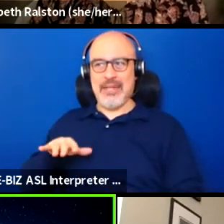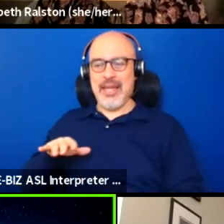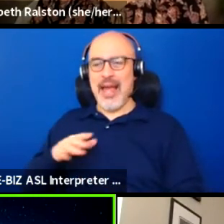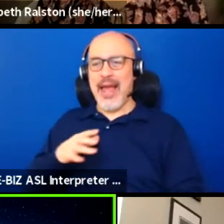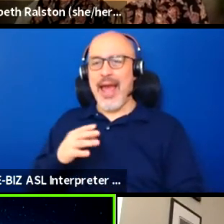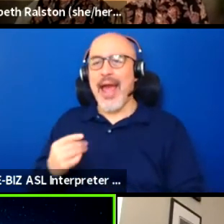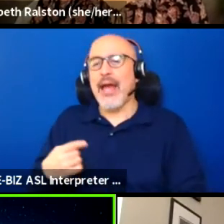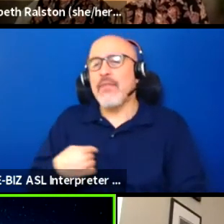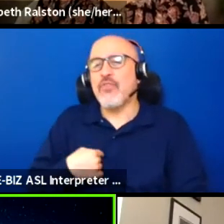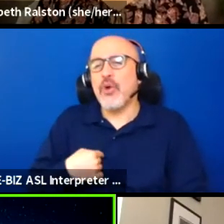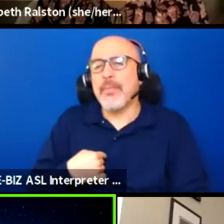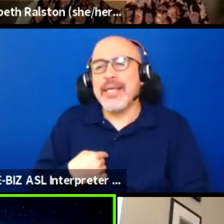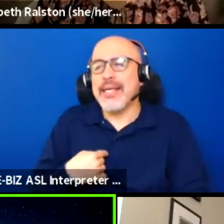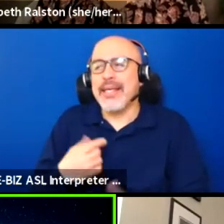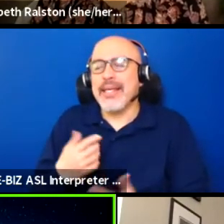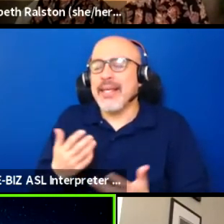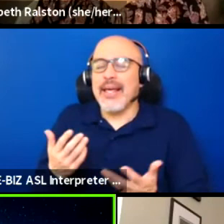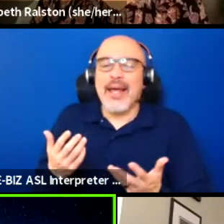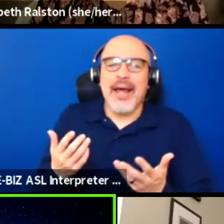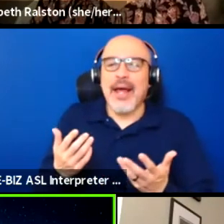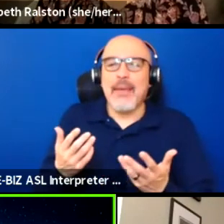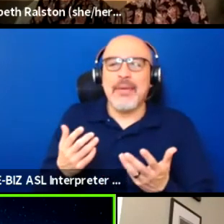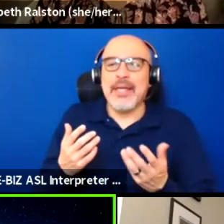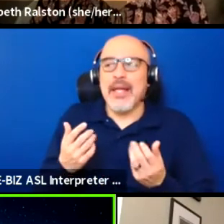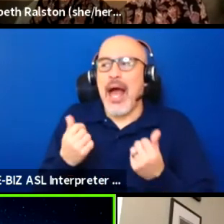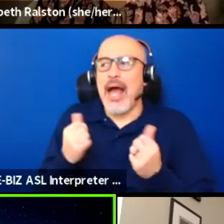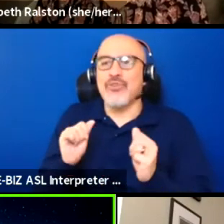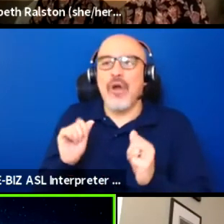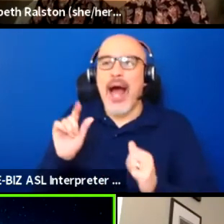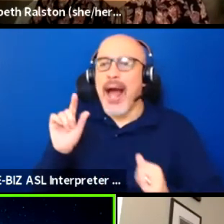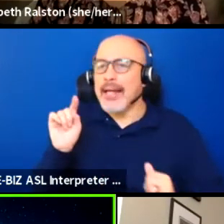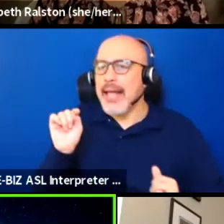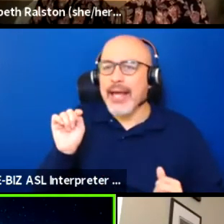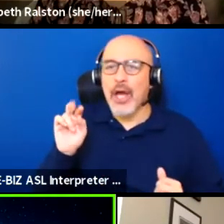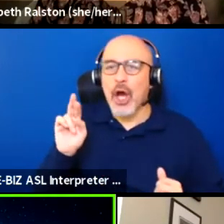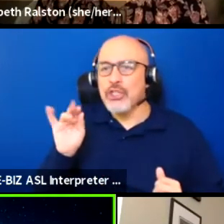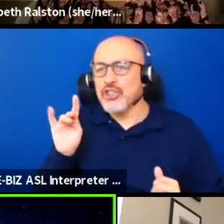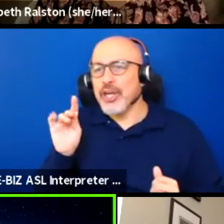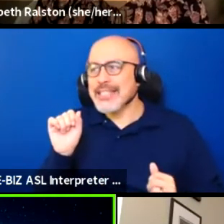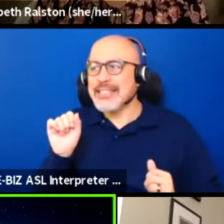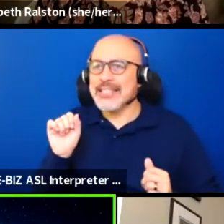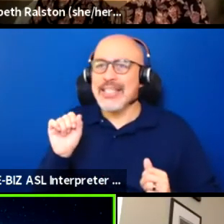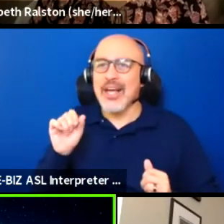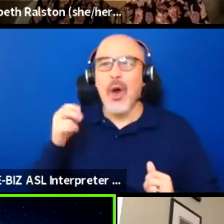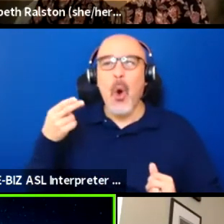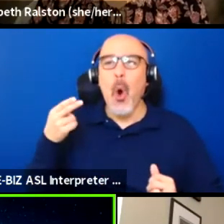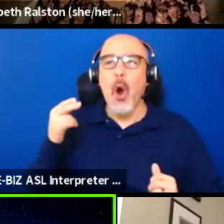I come up with all of these little tricks, these little hacks to be sure that I have an experience.